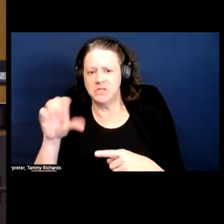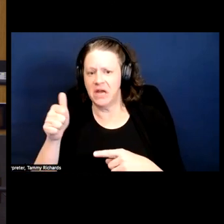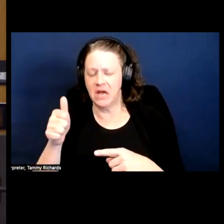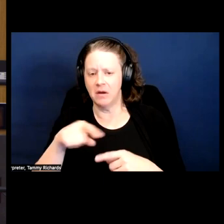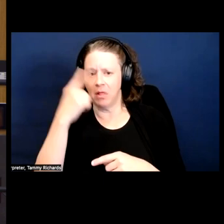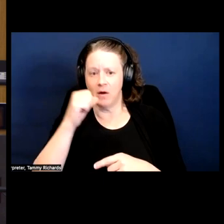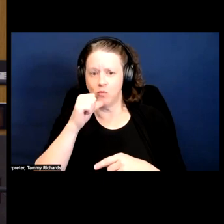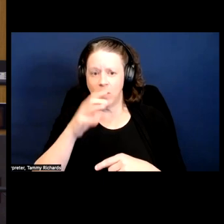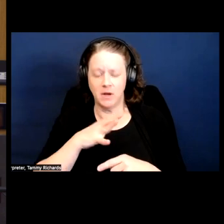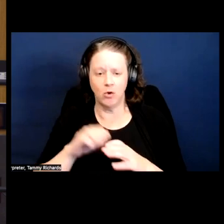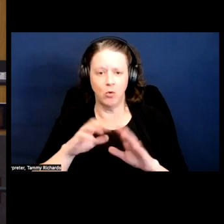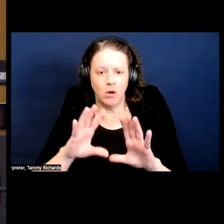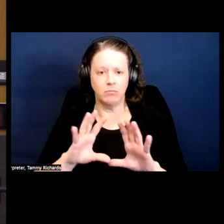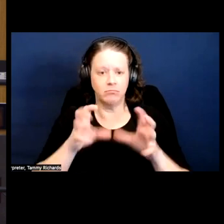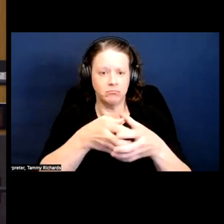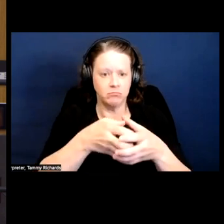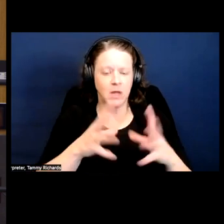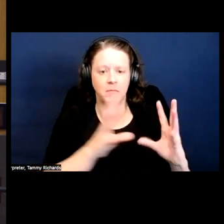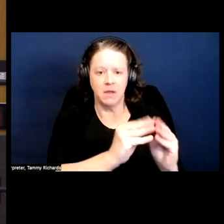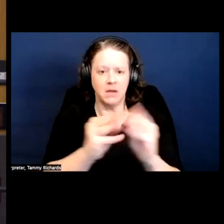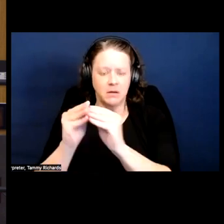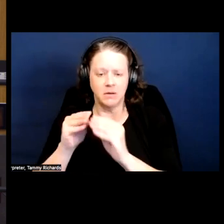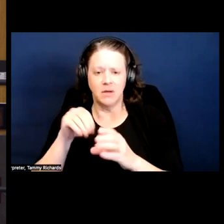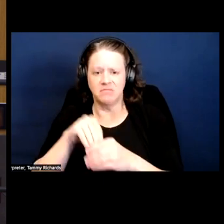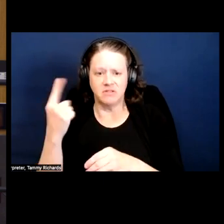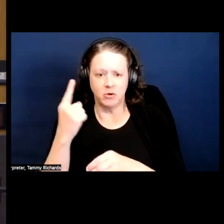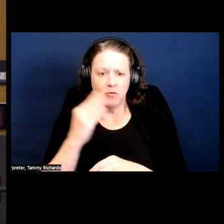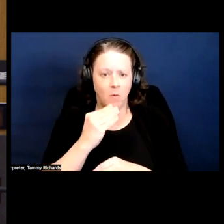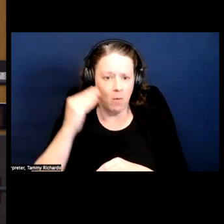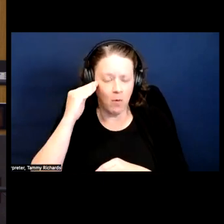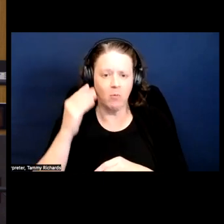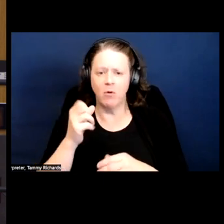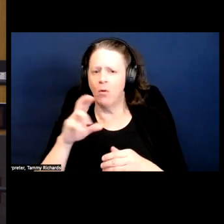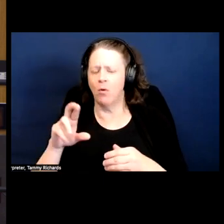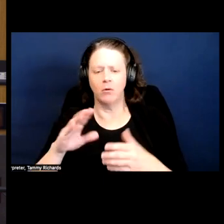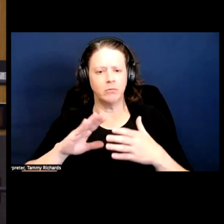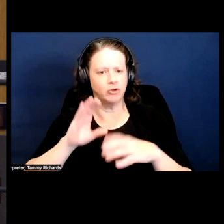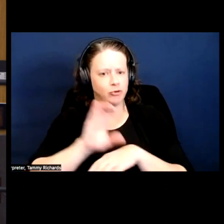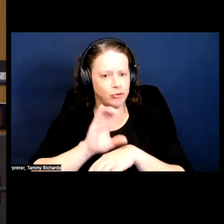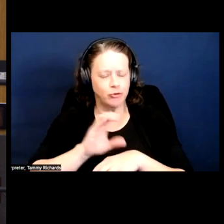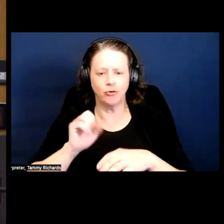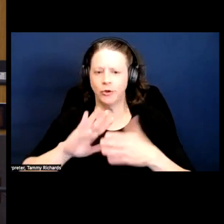basis in someone's home, in a church basement, or in some space in community.